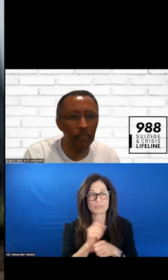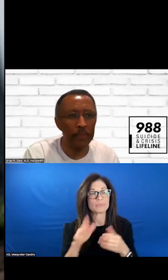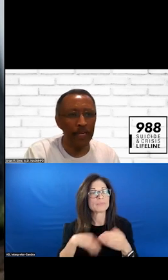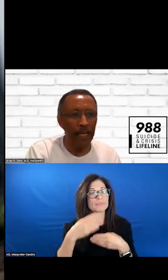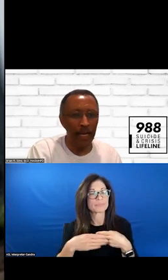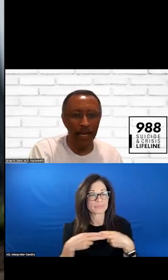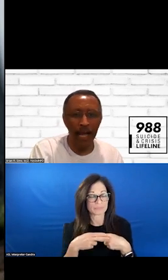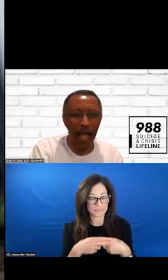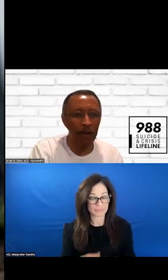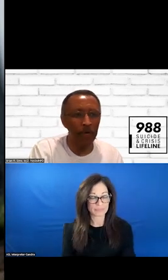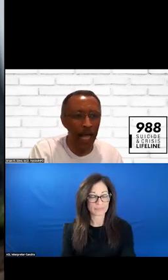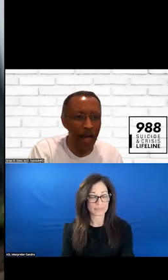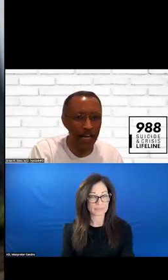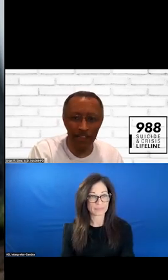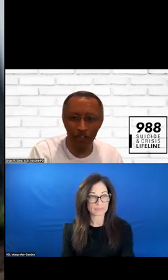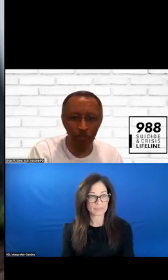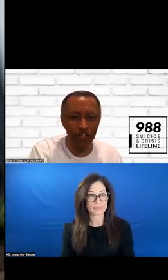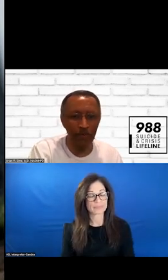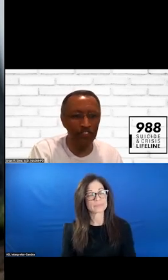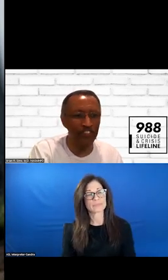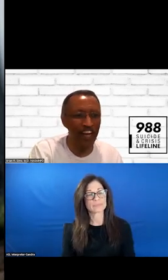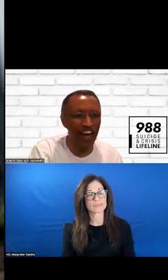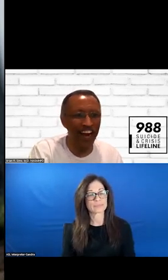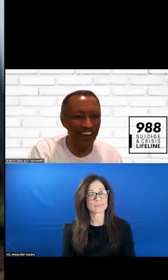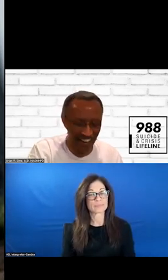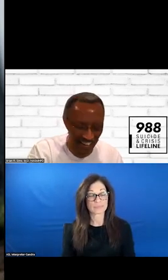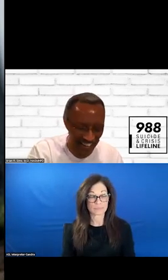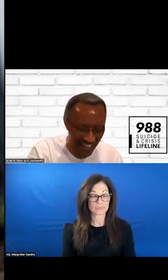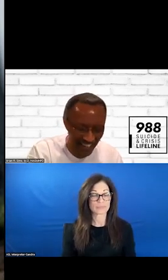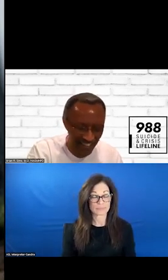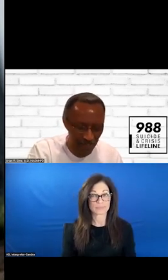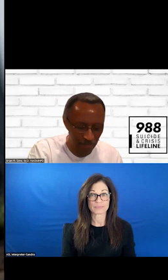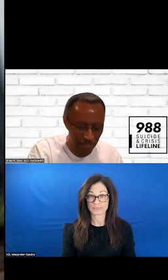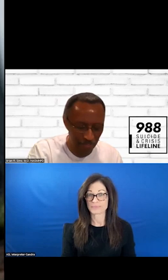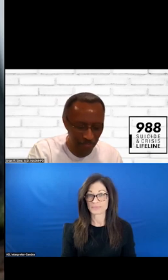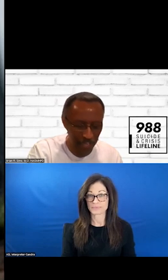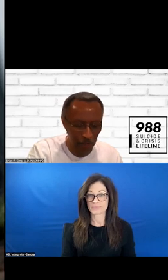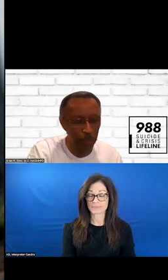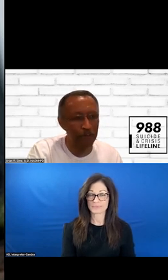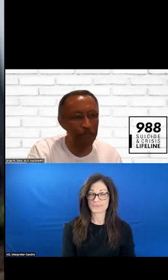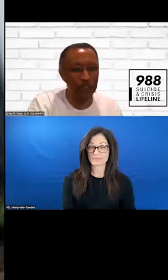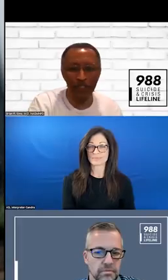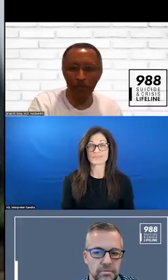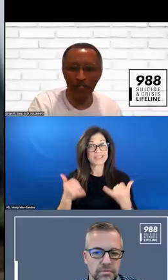AND WE HAVE, AT THIS POINT, REACHED OUR KEYNOTE SPEAKER FOR THIS